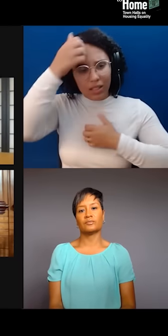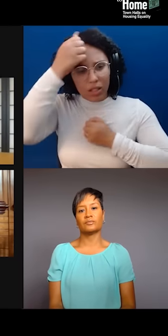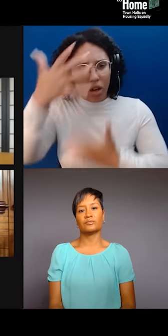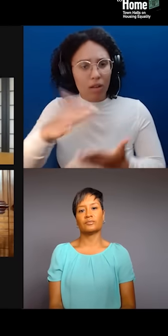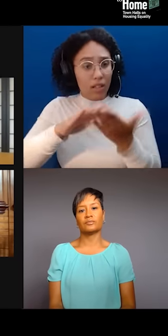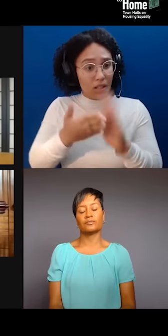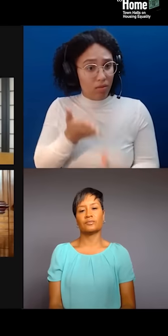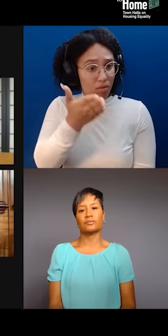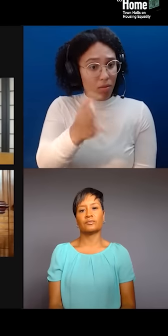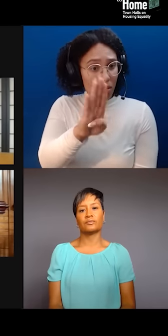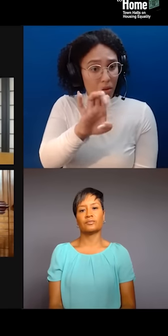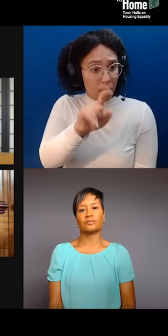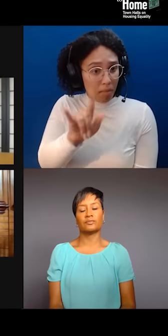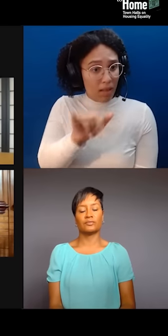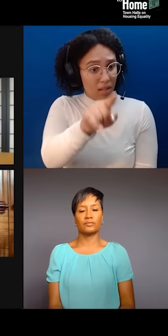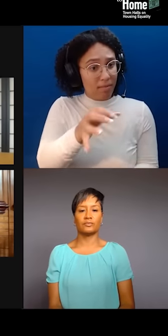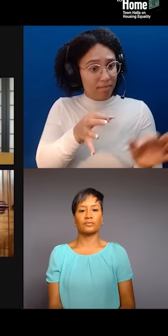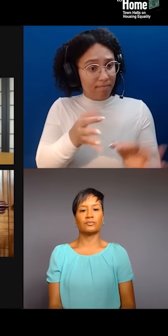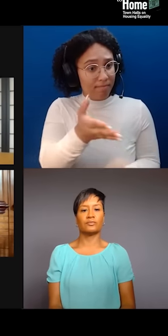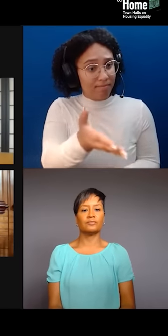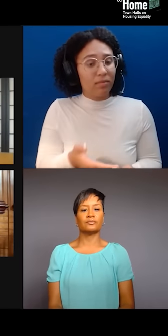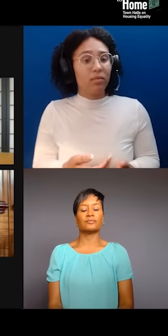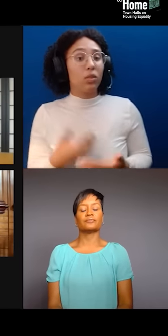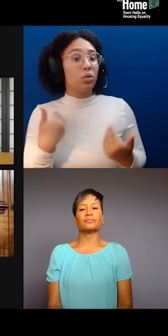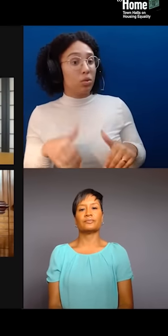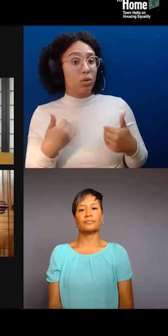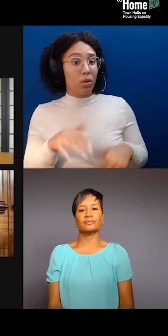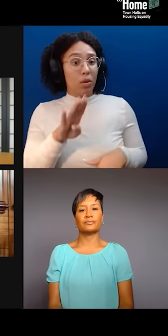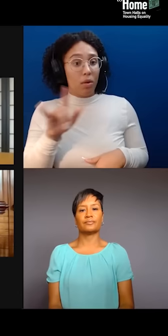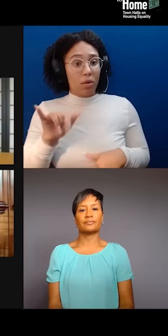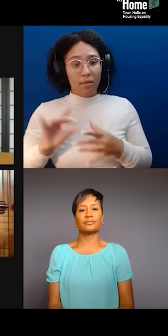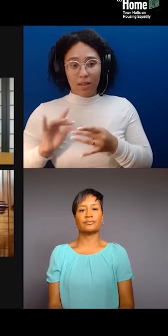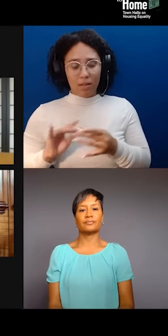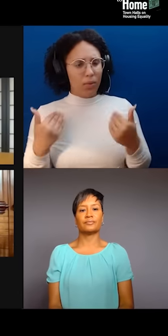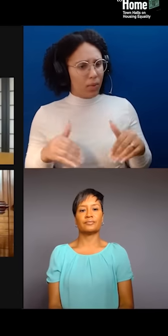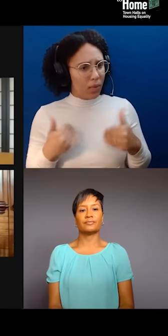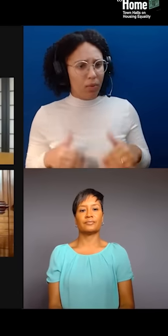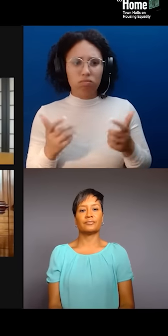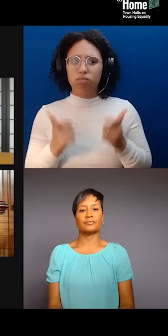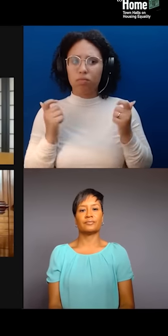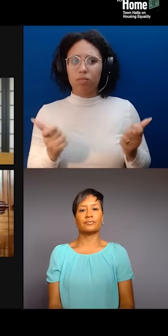Wow, that's a big question. I will try to address it, or I'm trying to think how I can come at this.